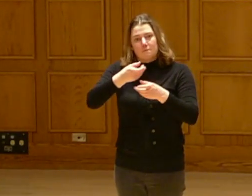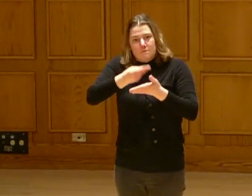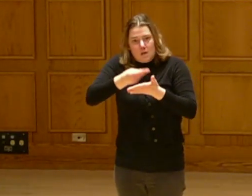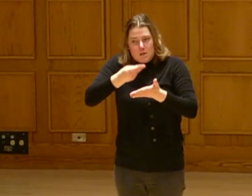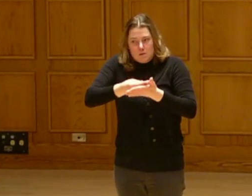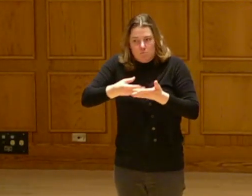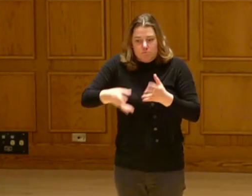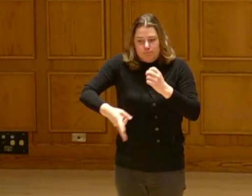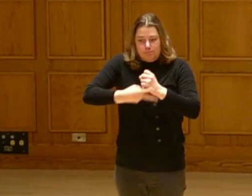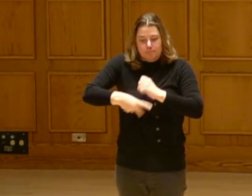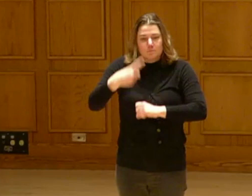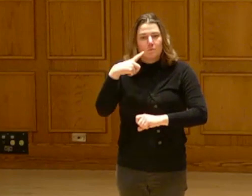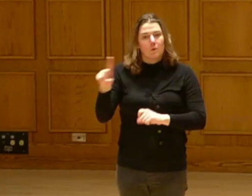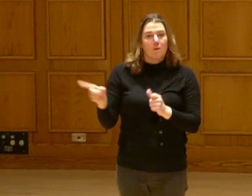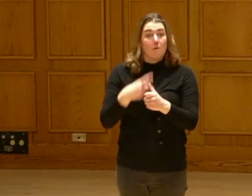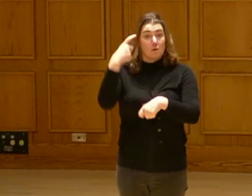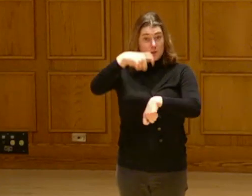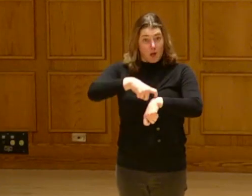and damage for the first time.